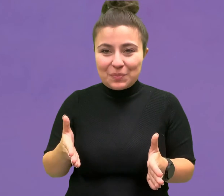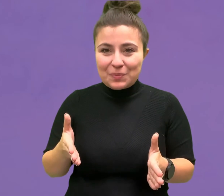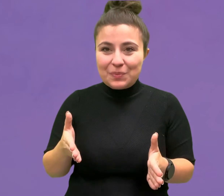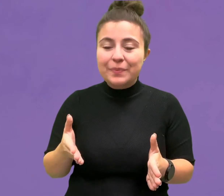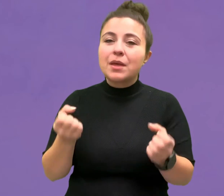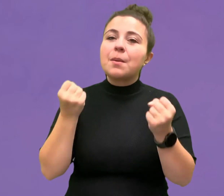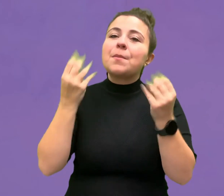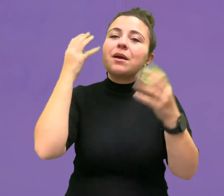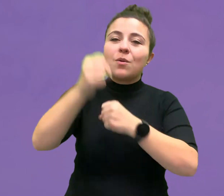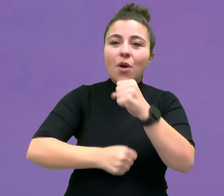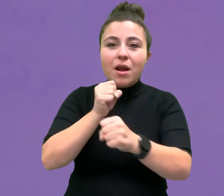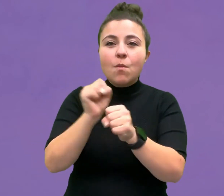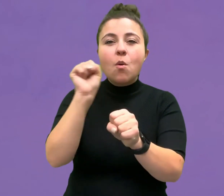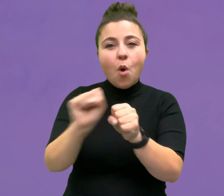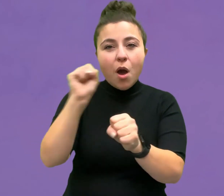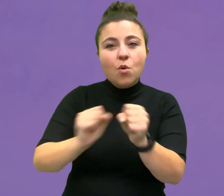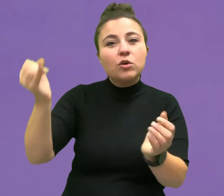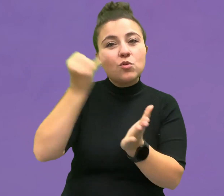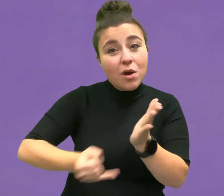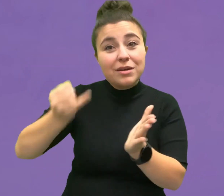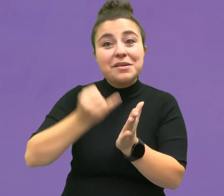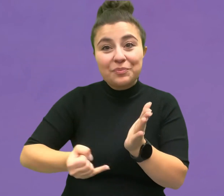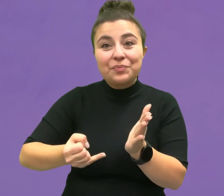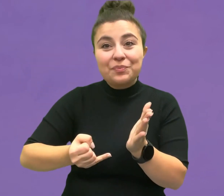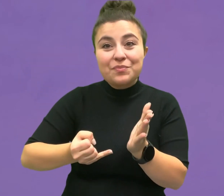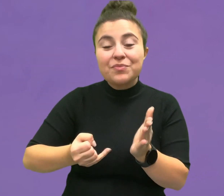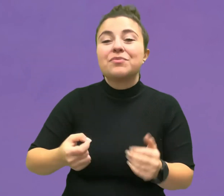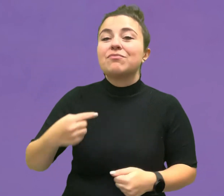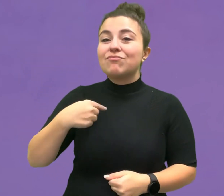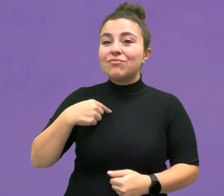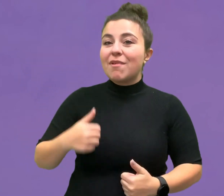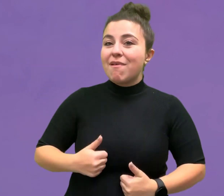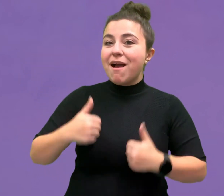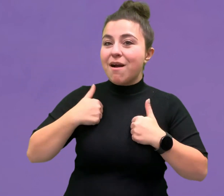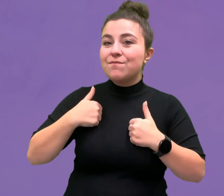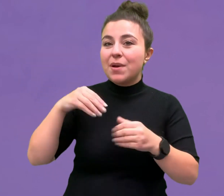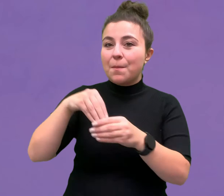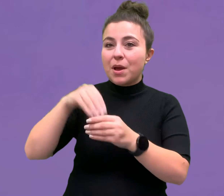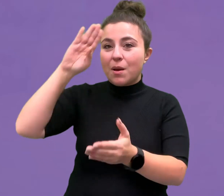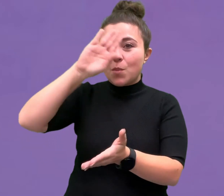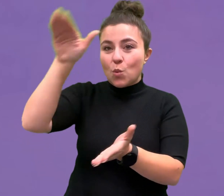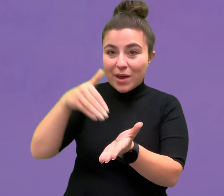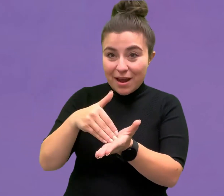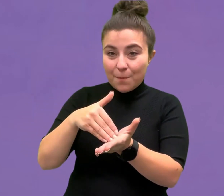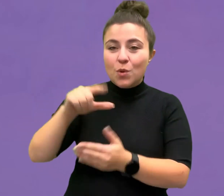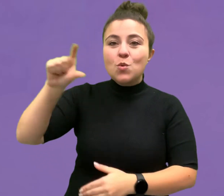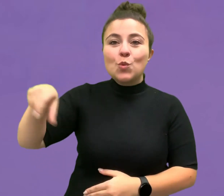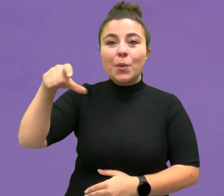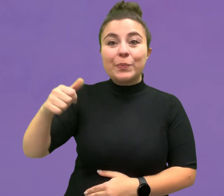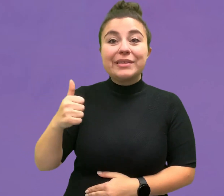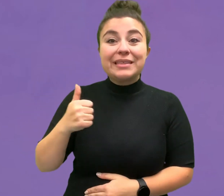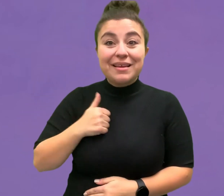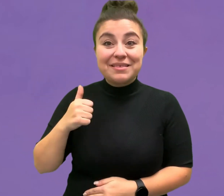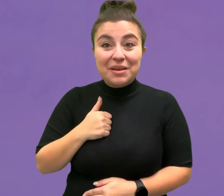I have many years of experience making art. I live in Montreal, Quebec, Canada.